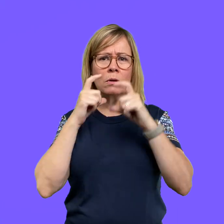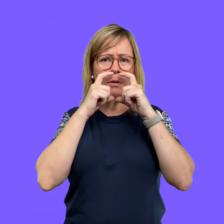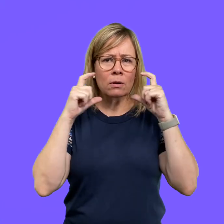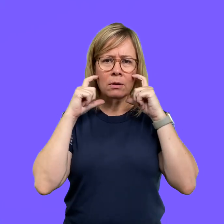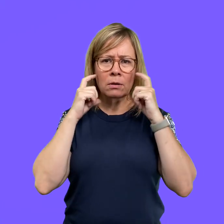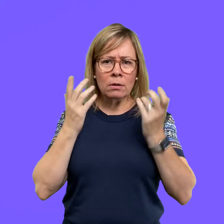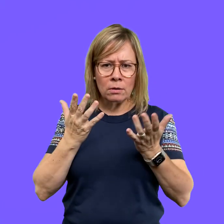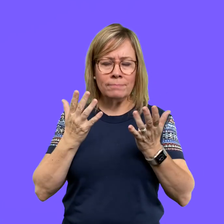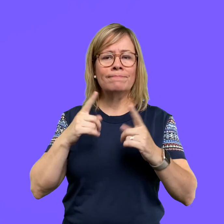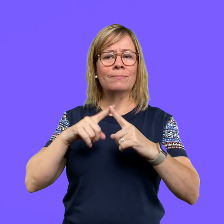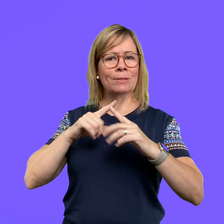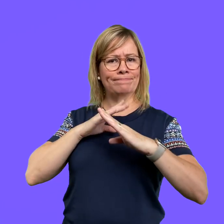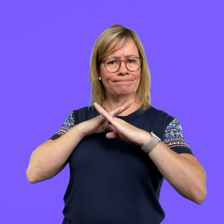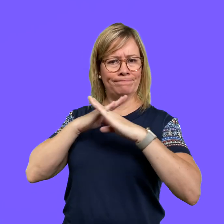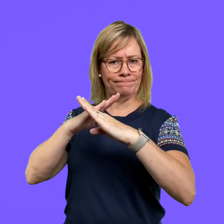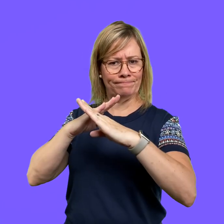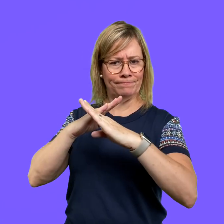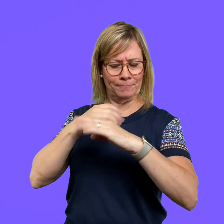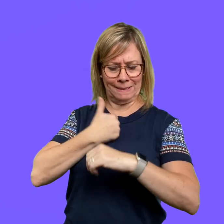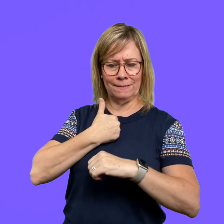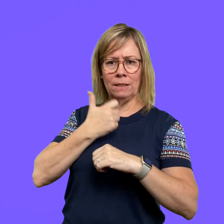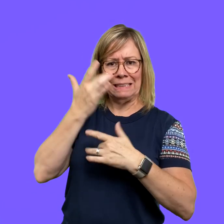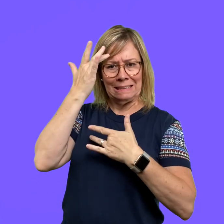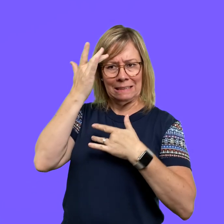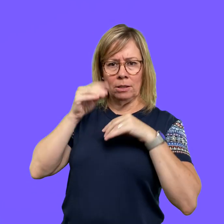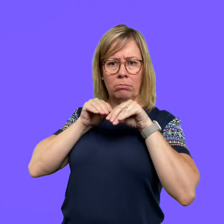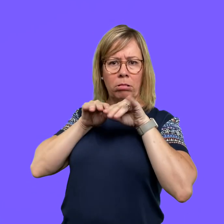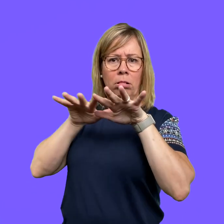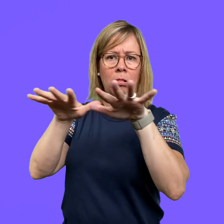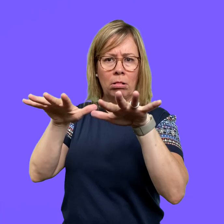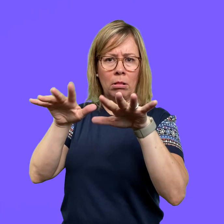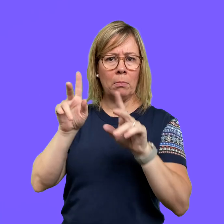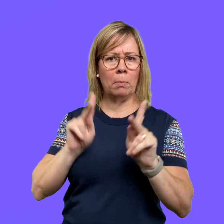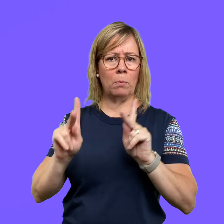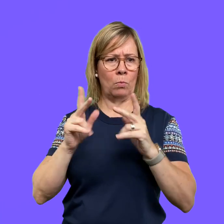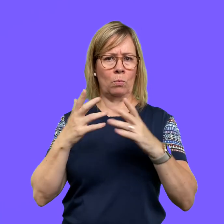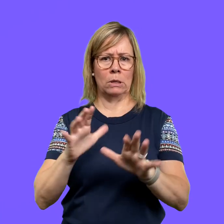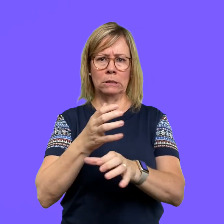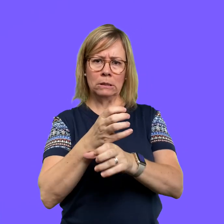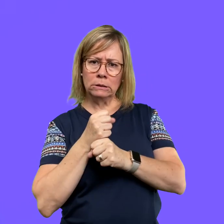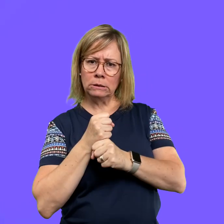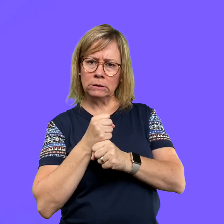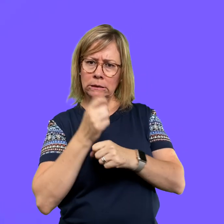A mask can be used as a preventative measure to keep